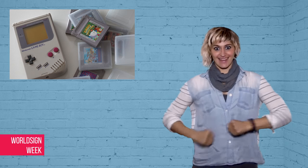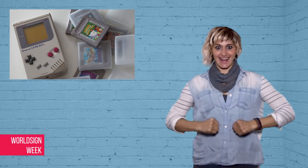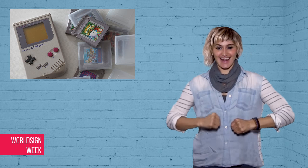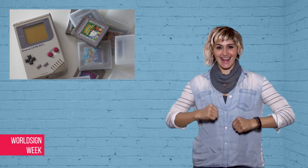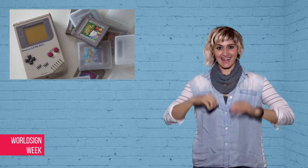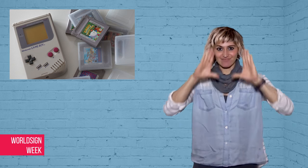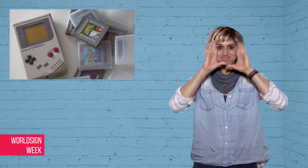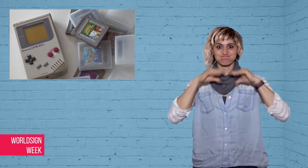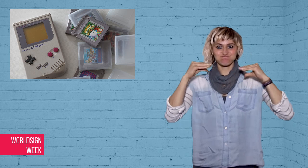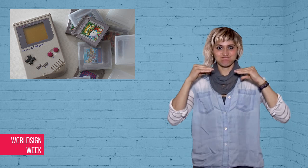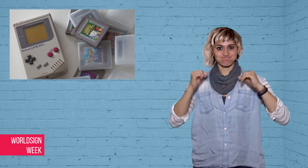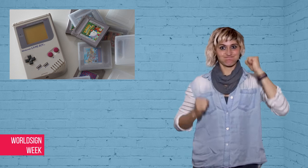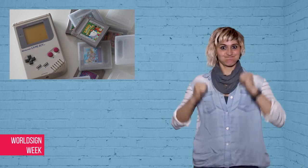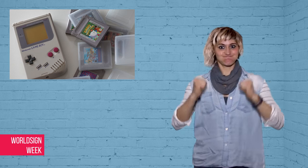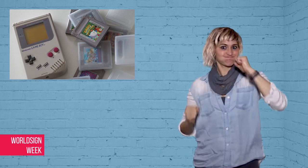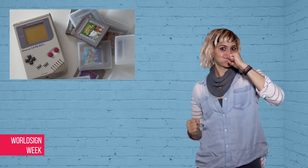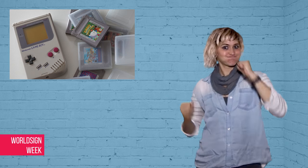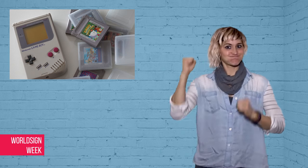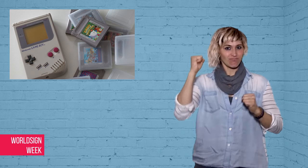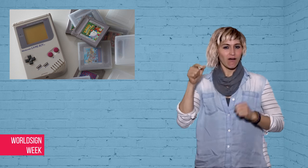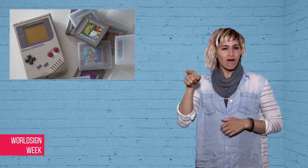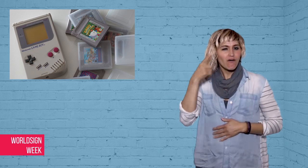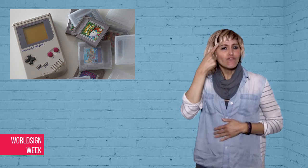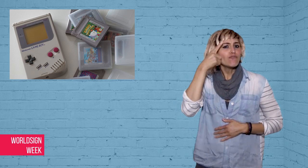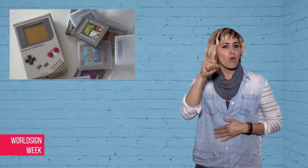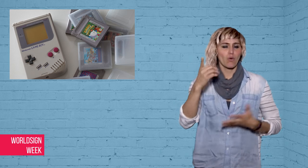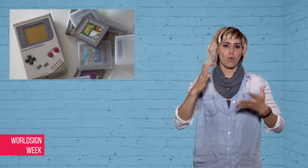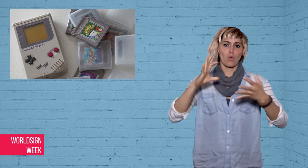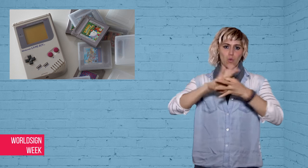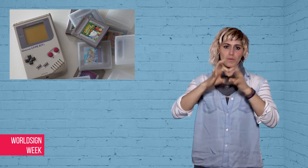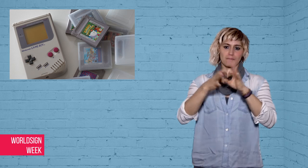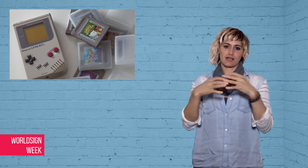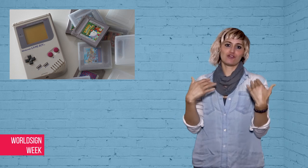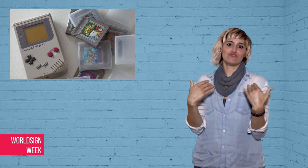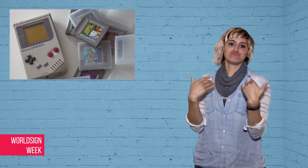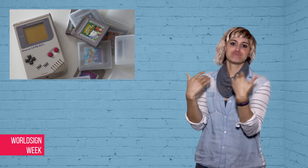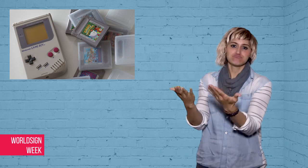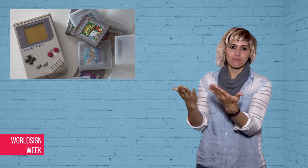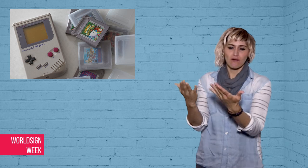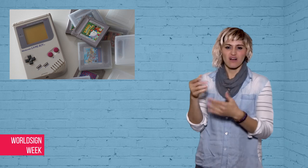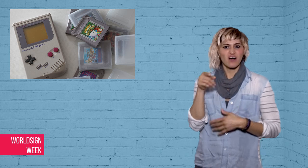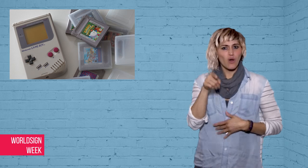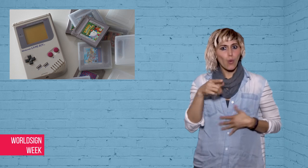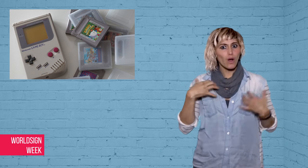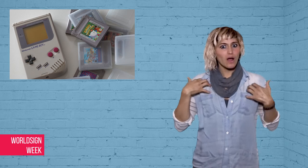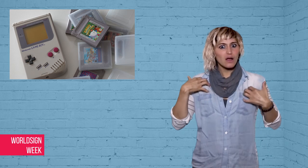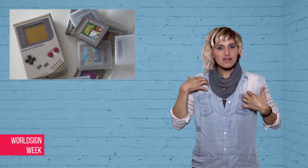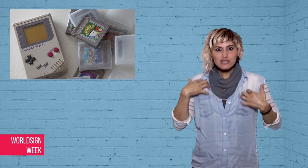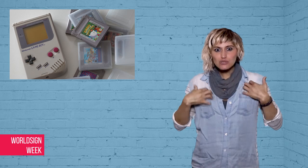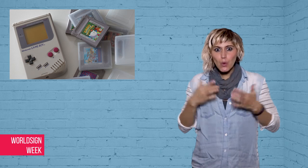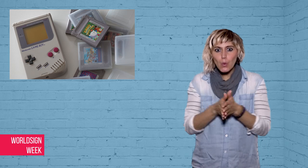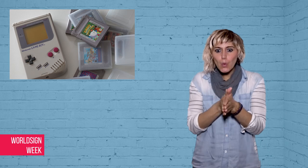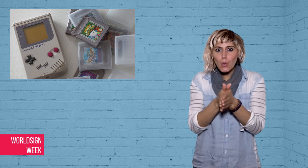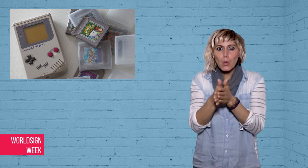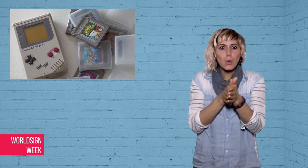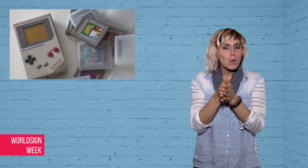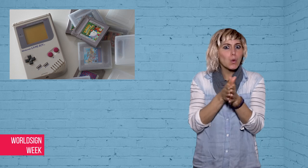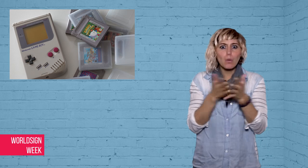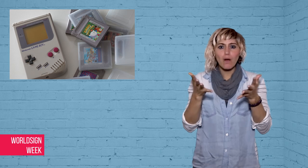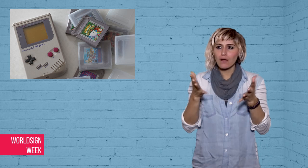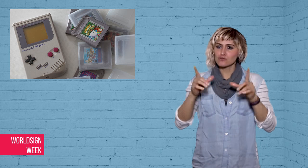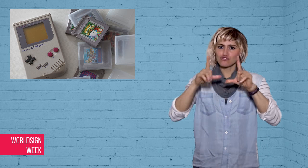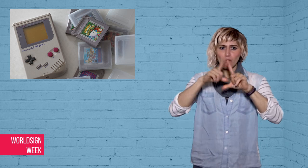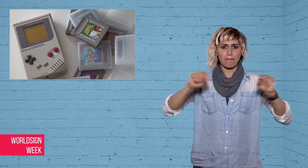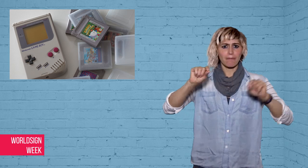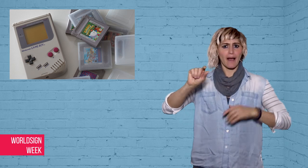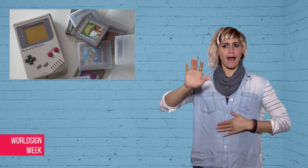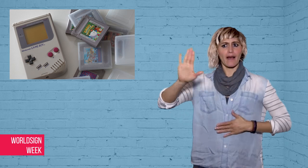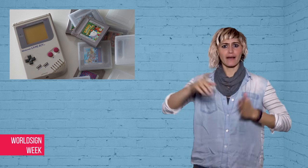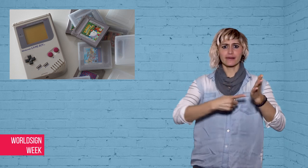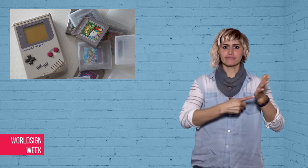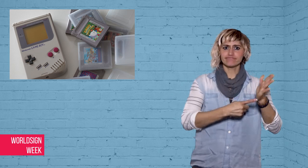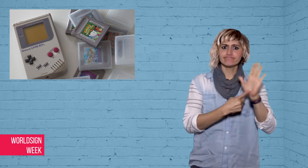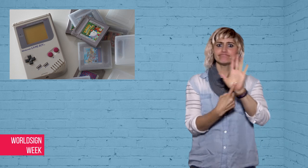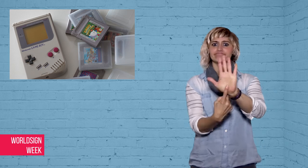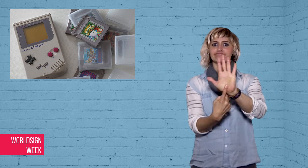Olympics and this is an interesting representation of